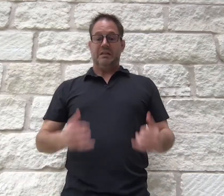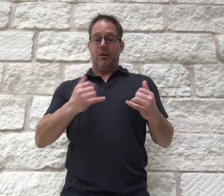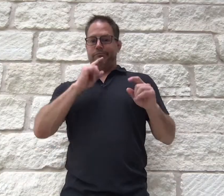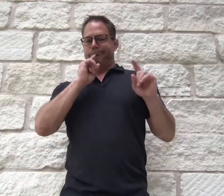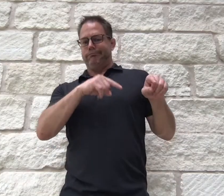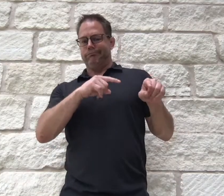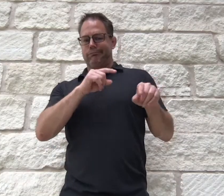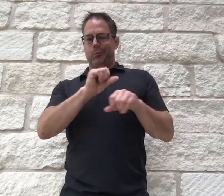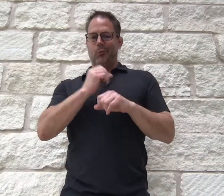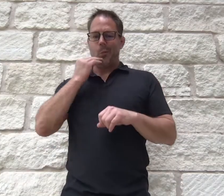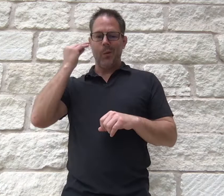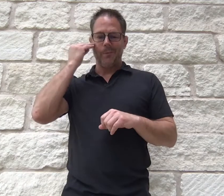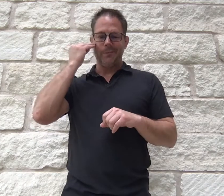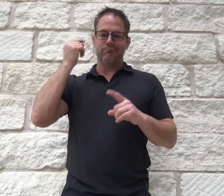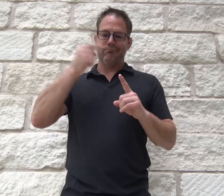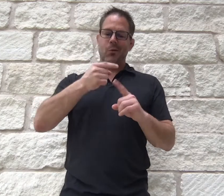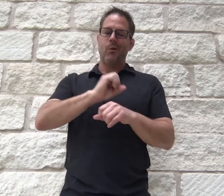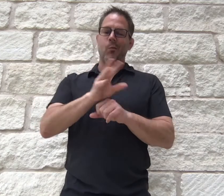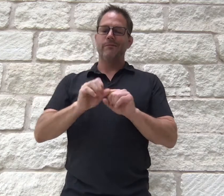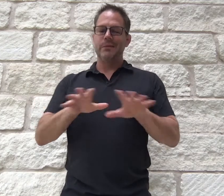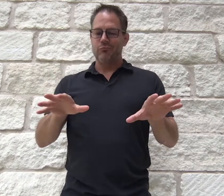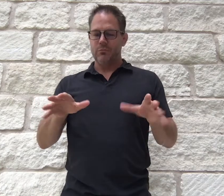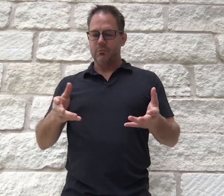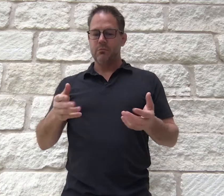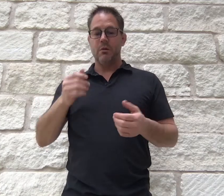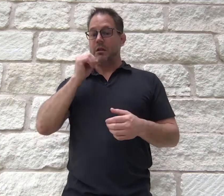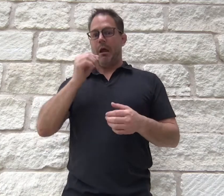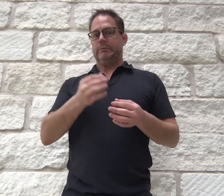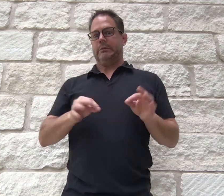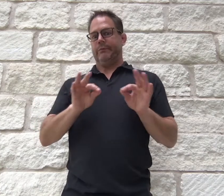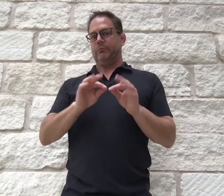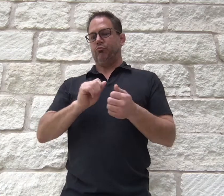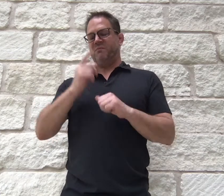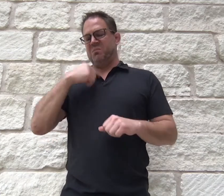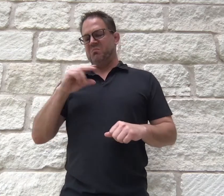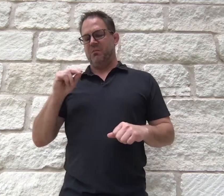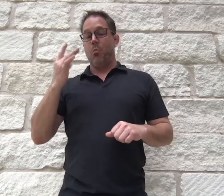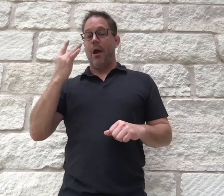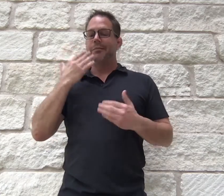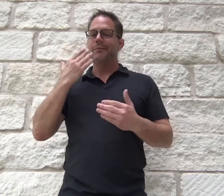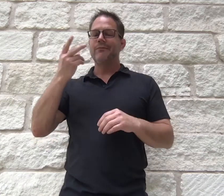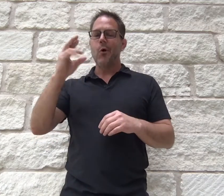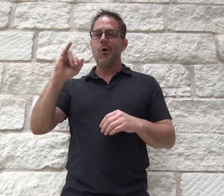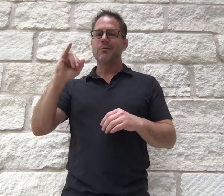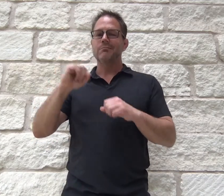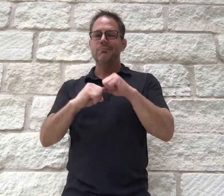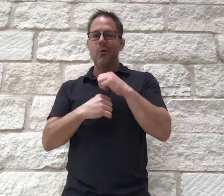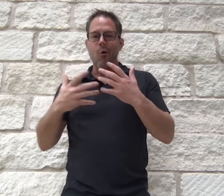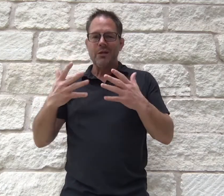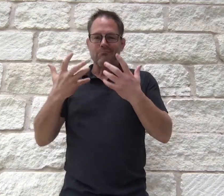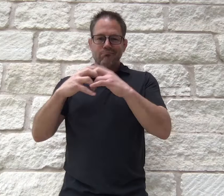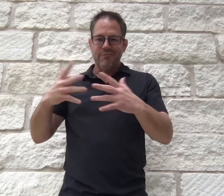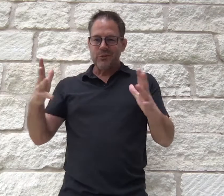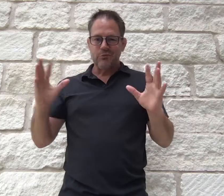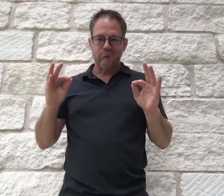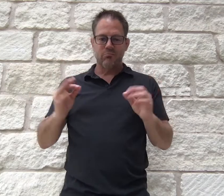Being mandated to work from home due to COVID-19 pandemic was not a significant adjustment, thanks to the VRI infrastructure already in place, I can